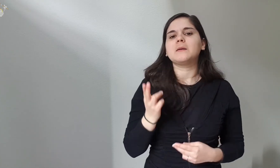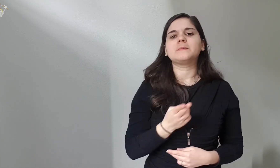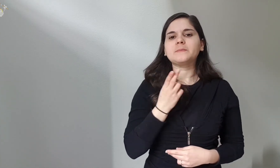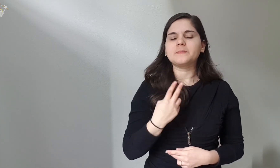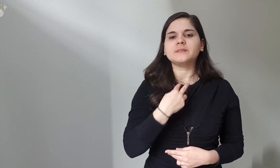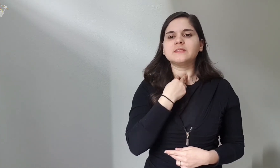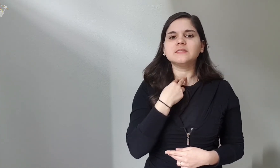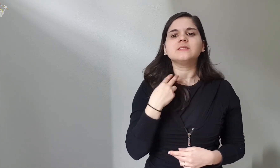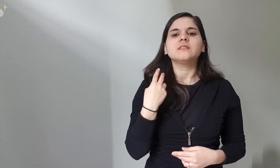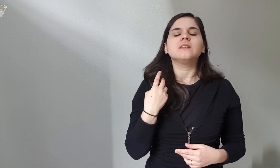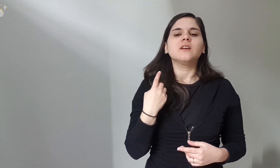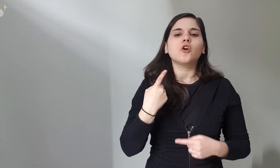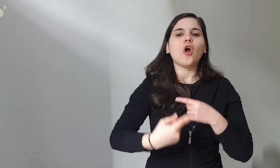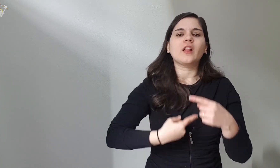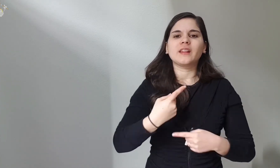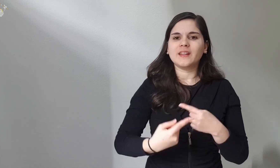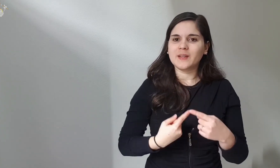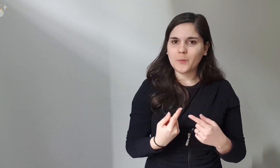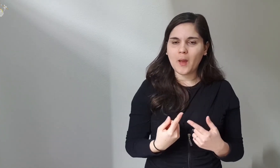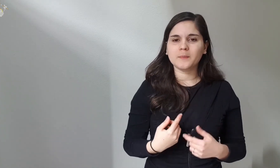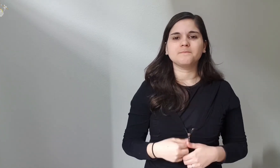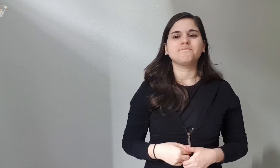For this they are forced to continue.